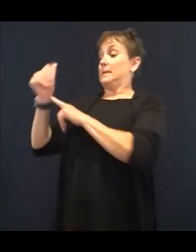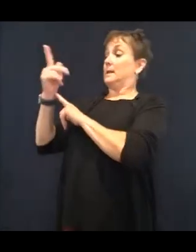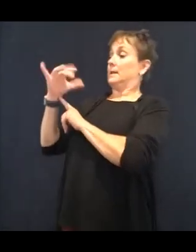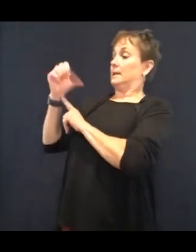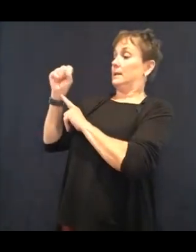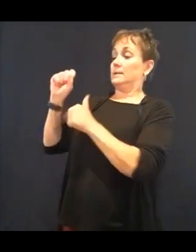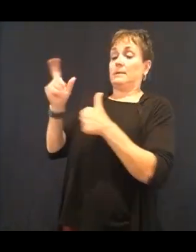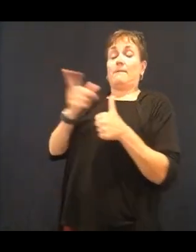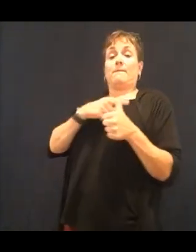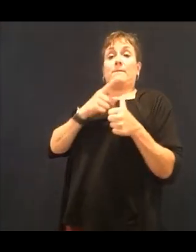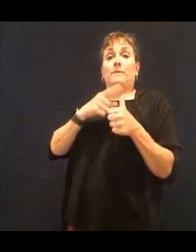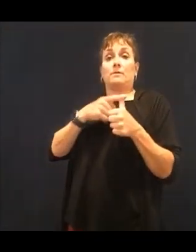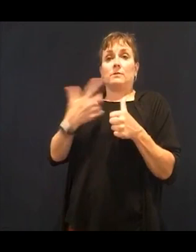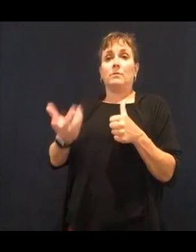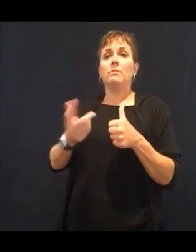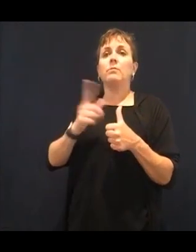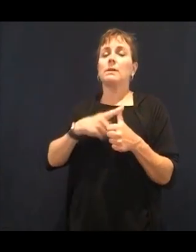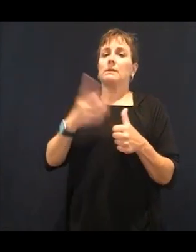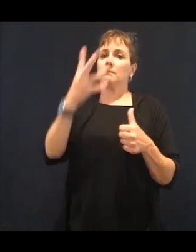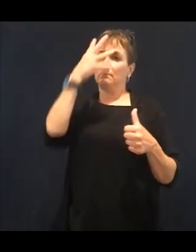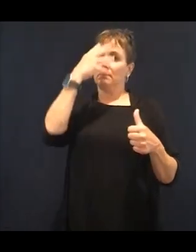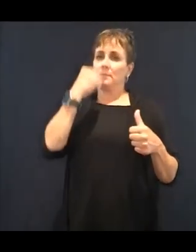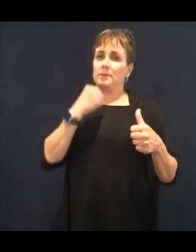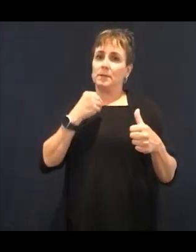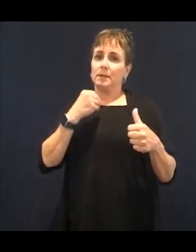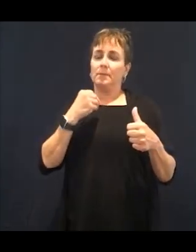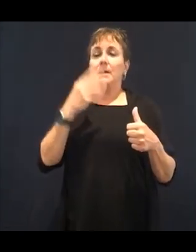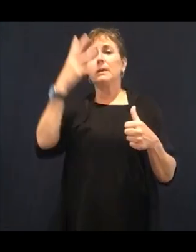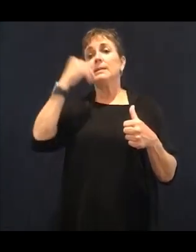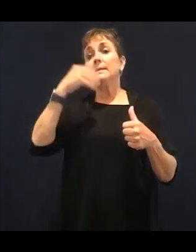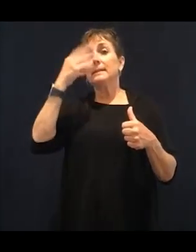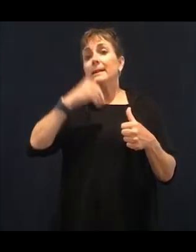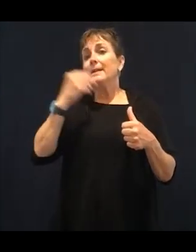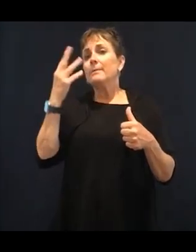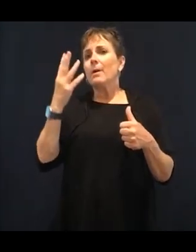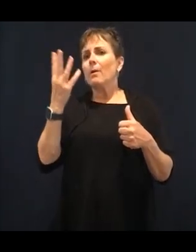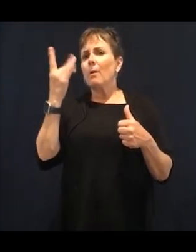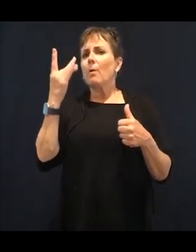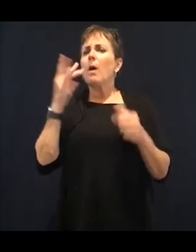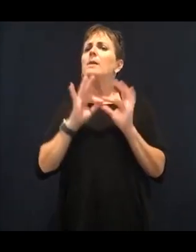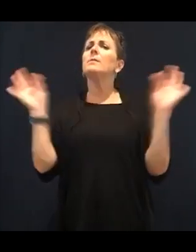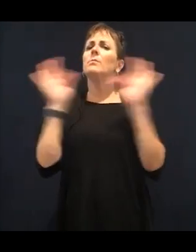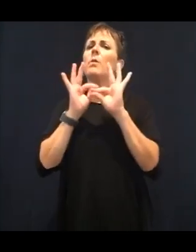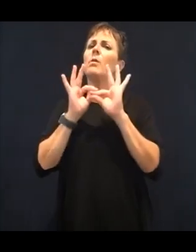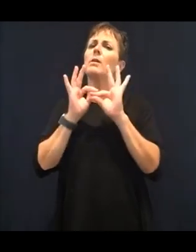to go to bed at a certain time? So step number one, sleep.